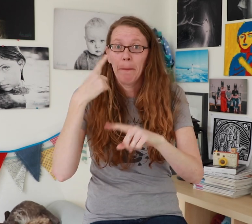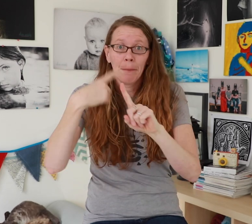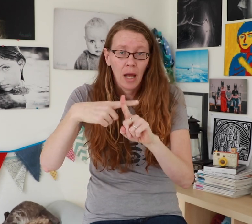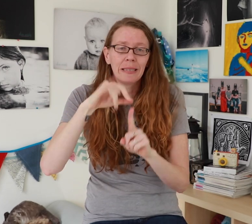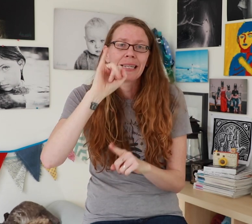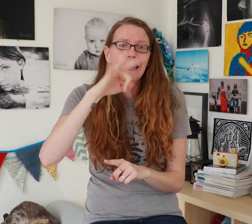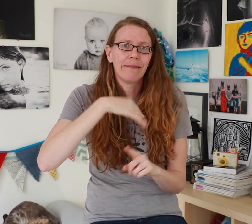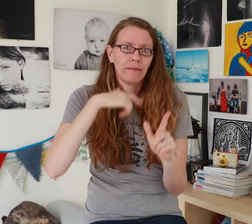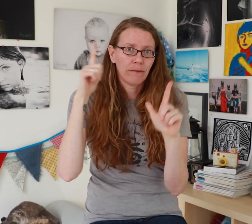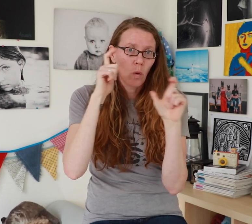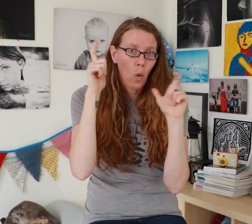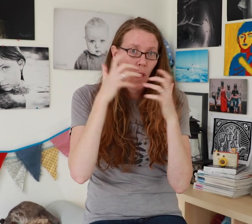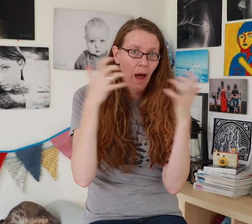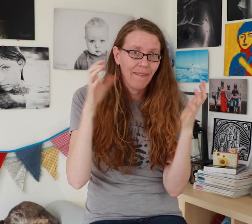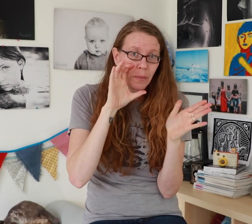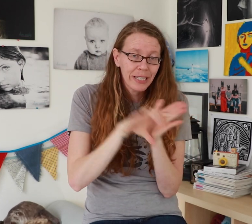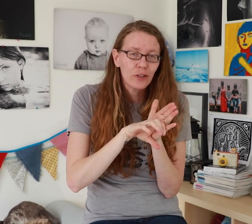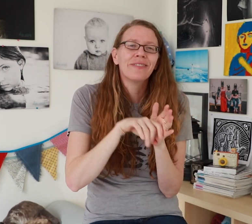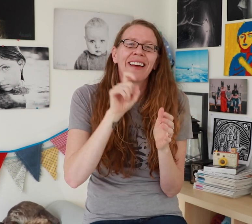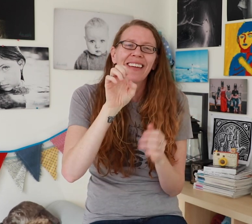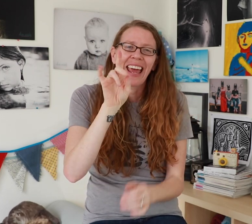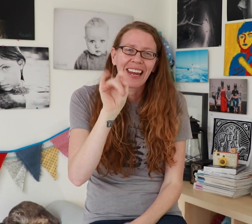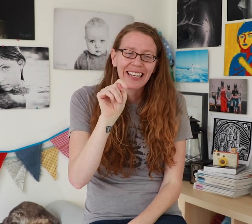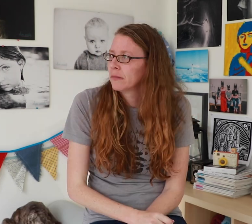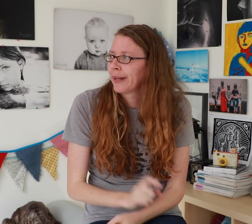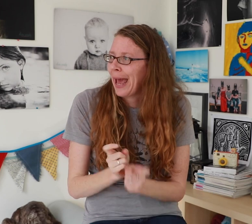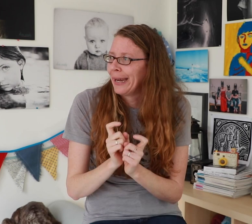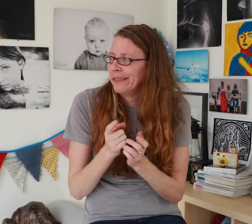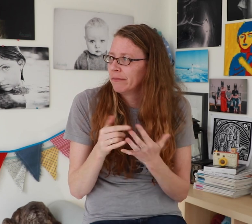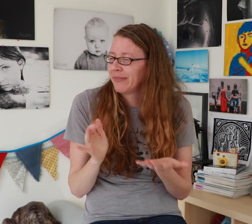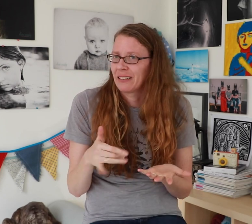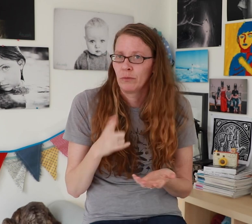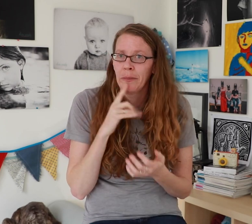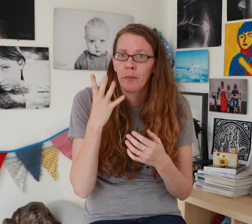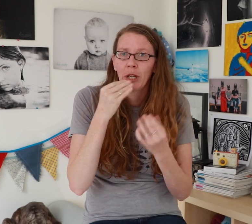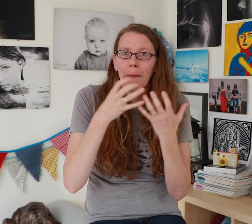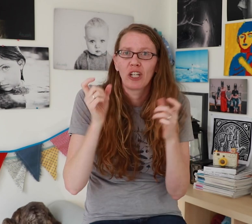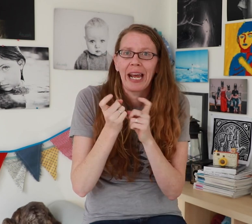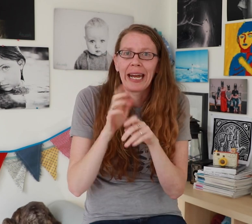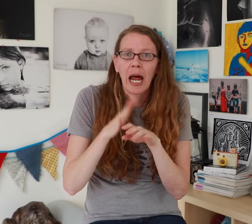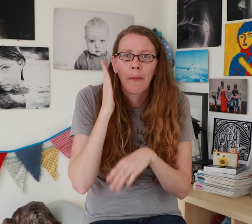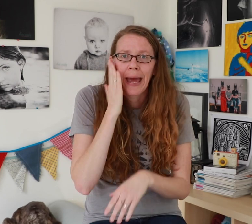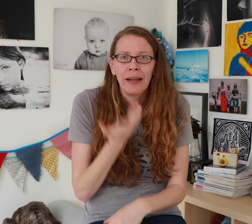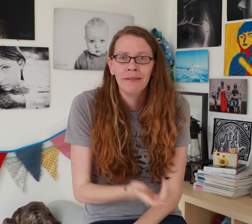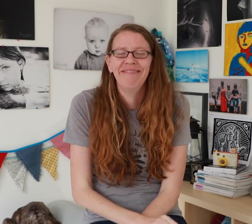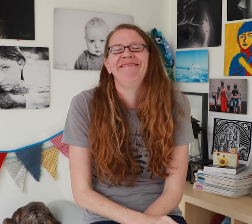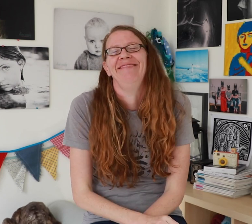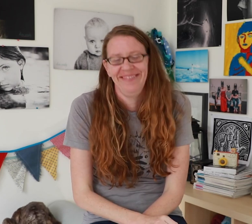If I’ve been photographing a lot, I also edit the photos during that time. I pretty much edit in bed!